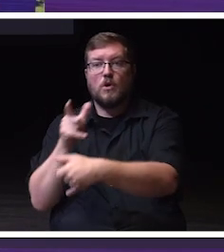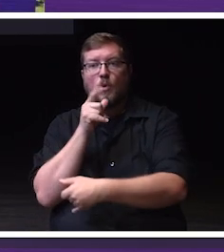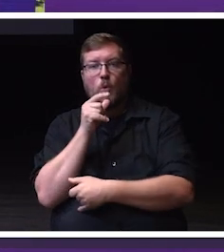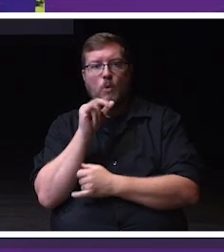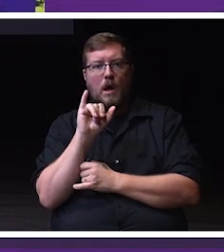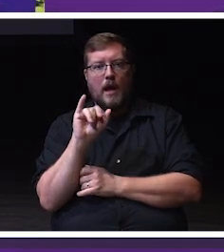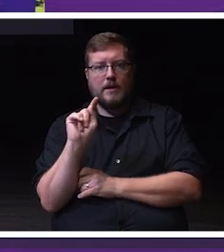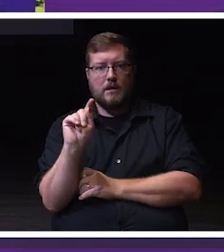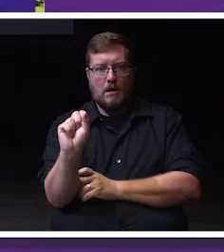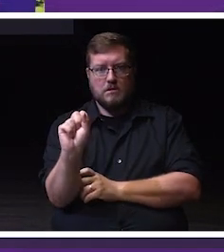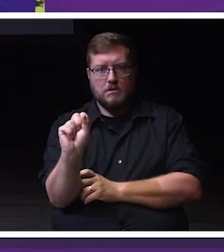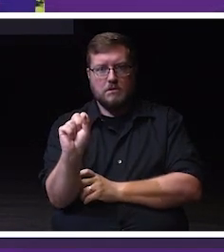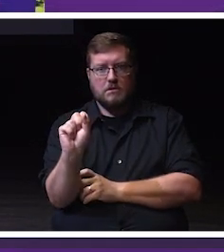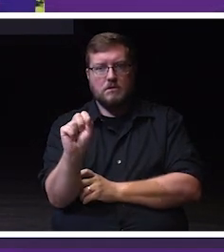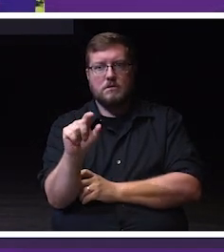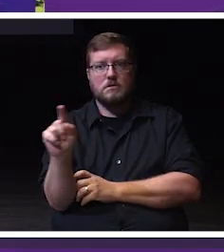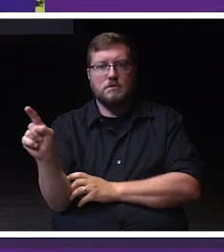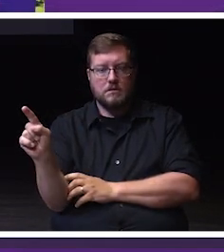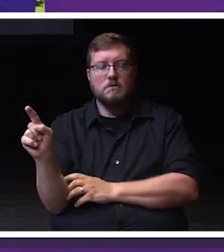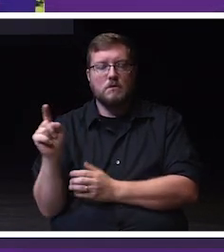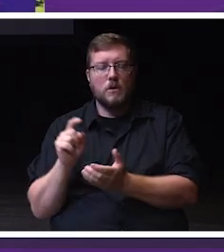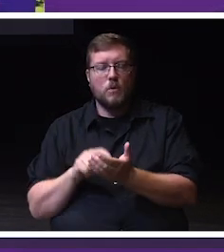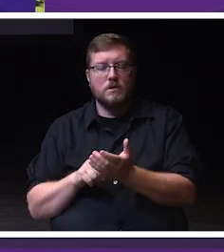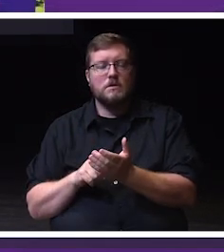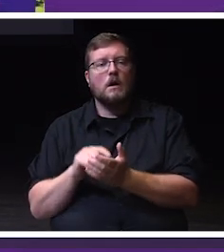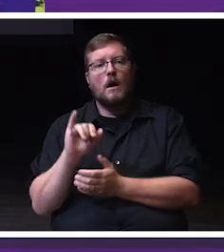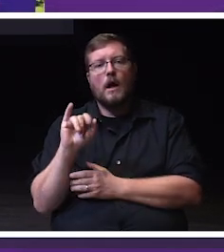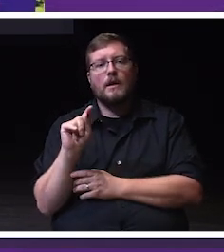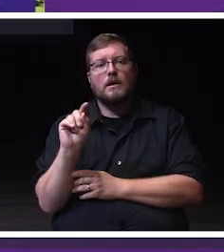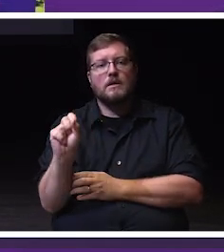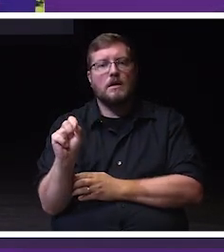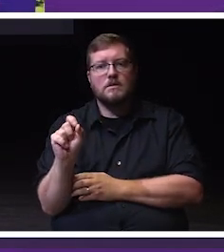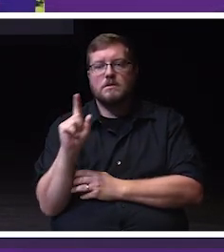They noted ITS a key partner with just about every department